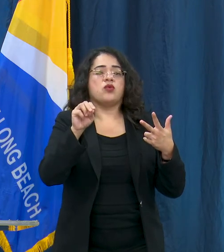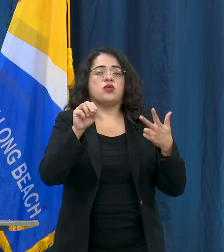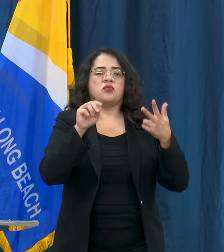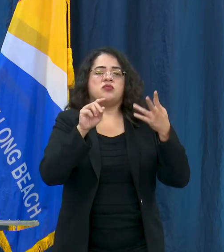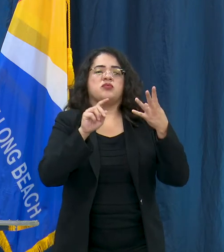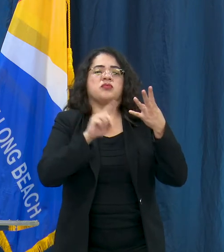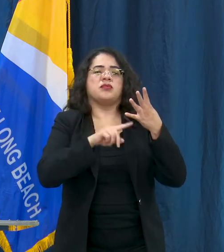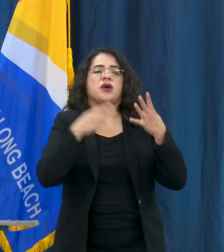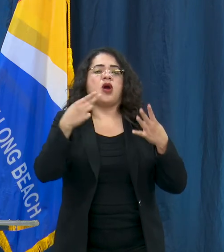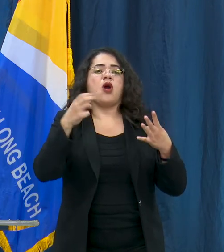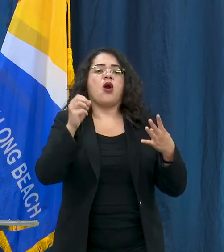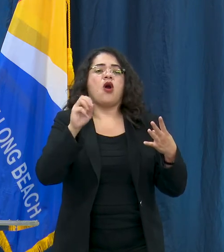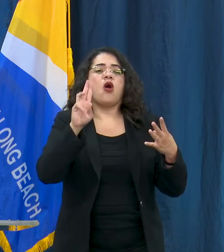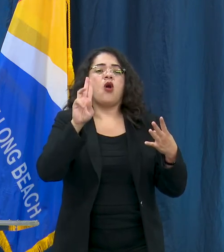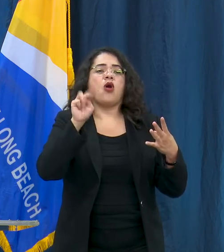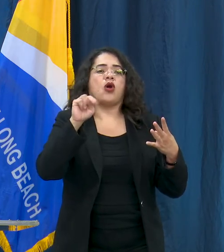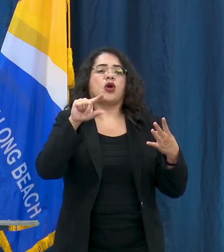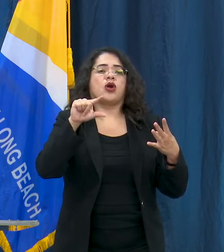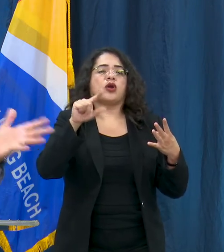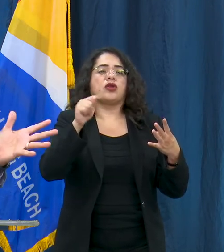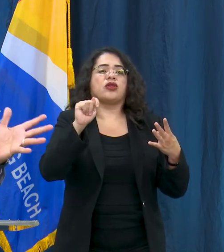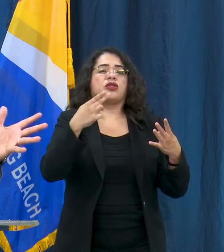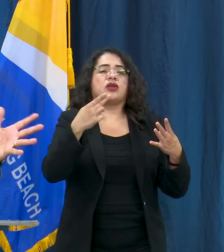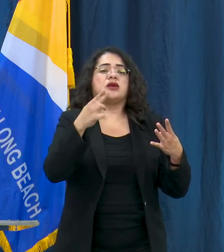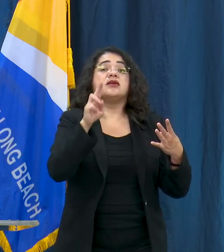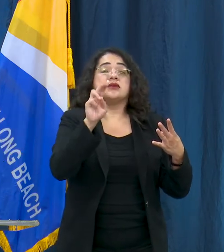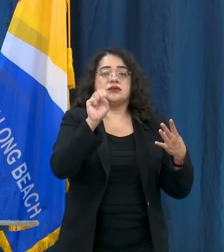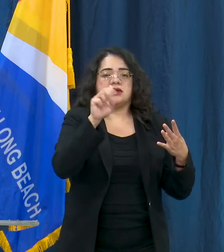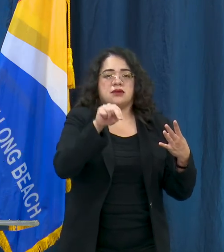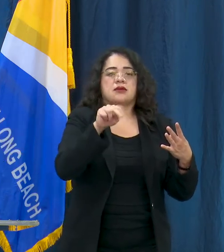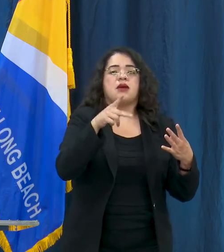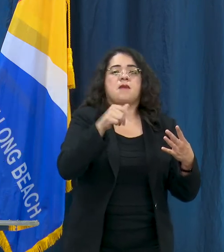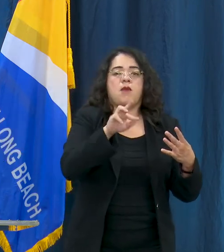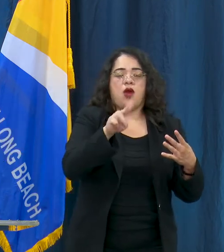Summer Food Program at 30 sites across the city. Most of the